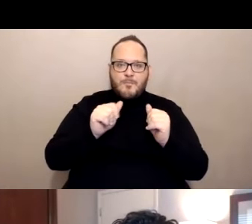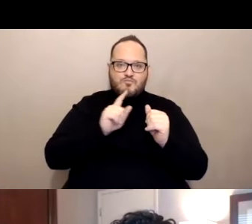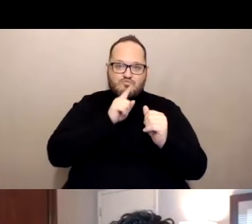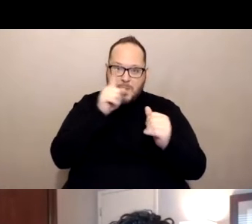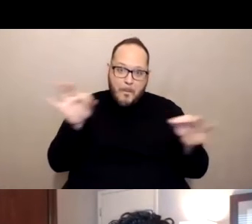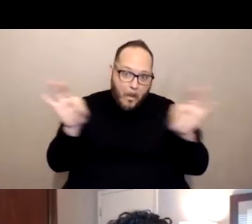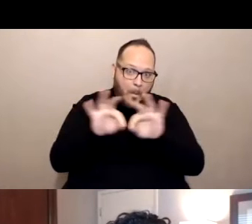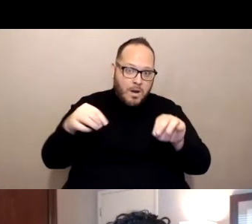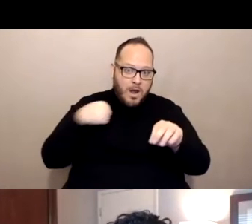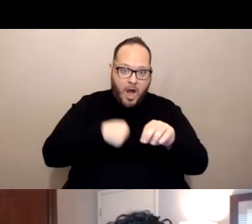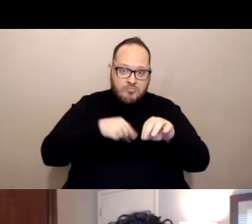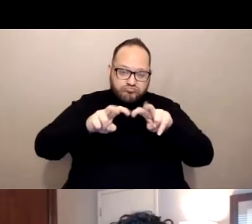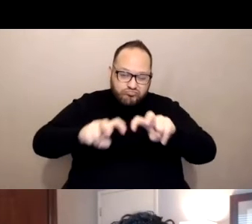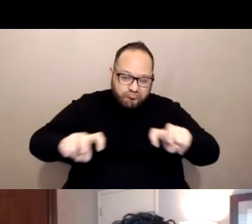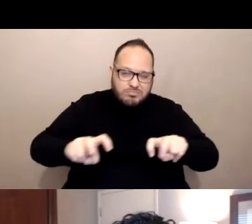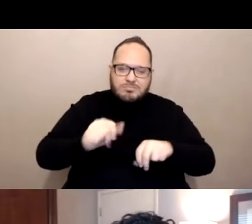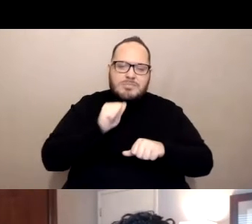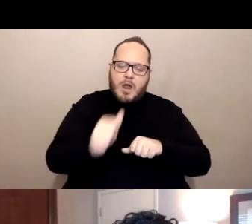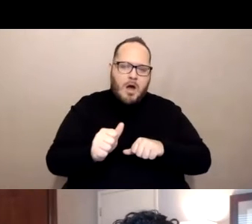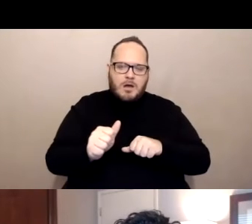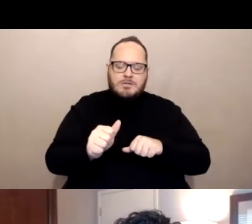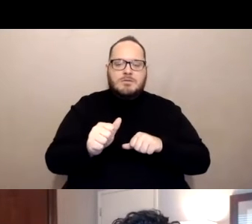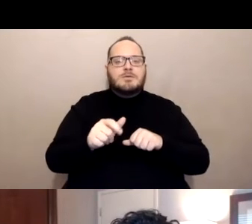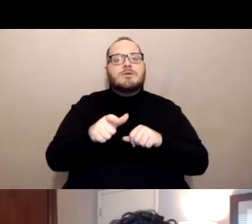but what you're viewing or what's on the screen right now